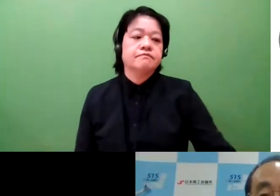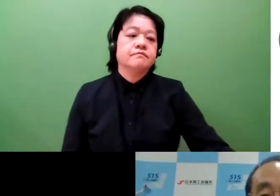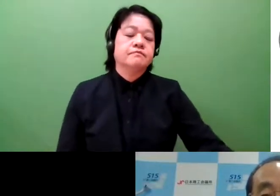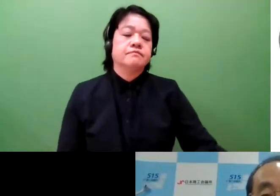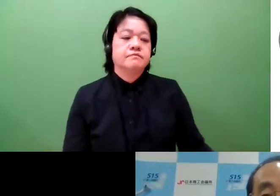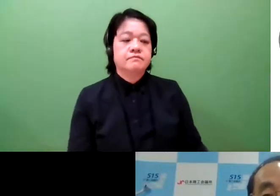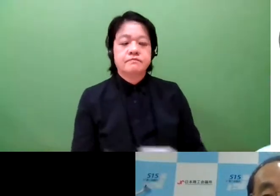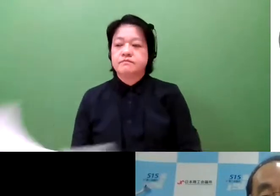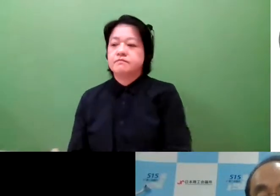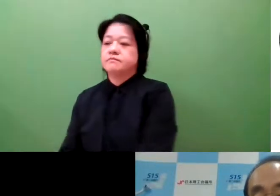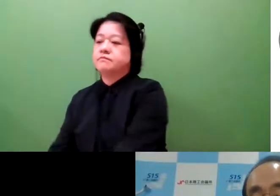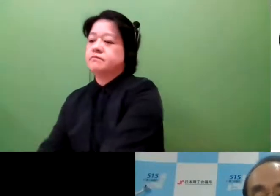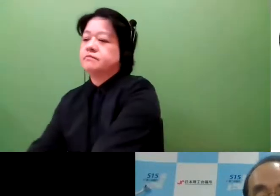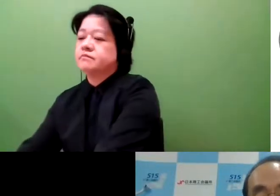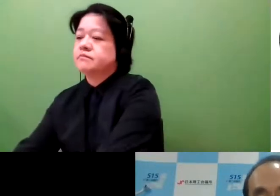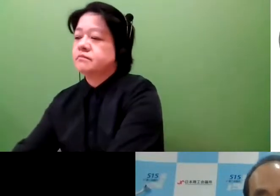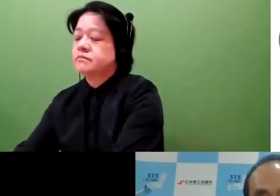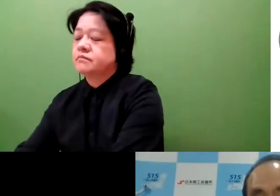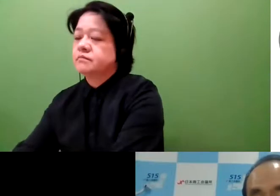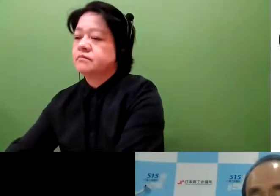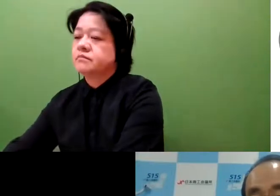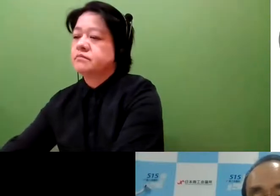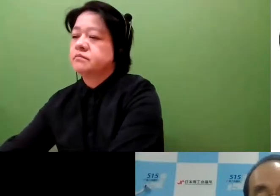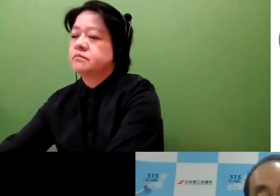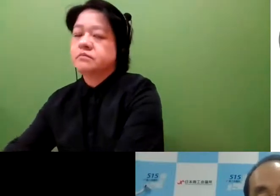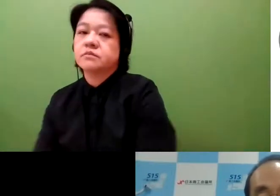and industrial policy, both within government